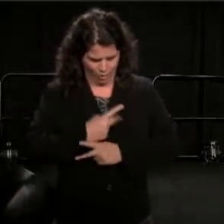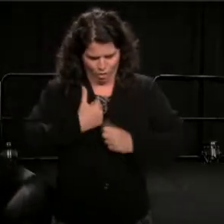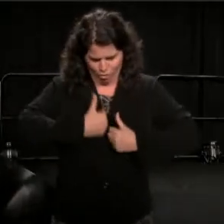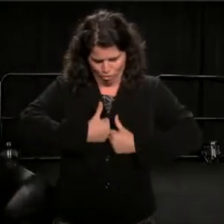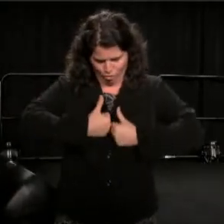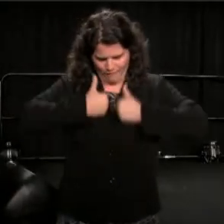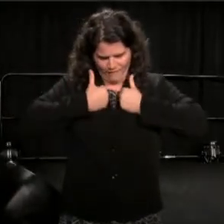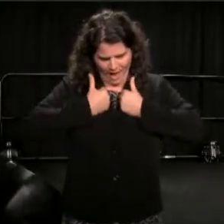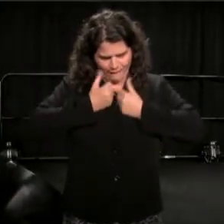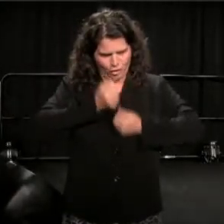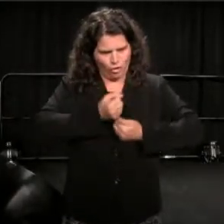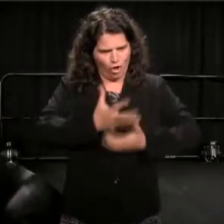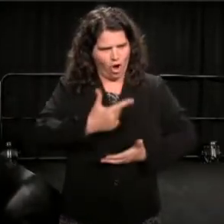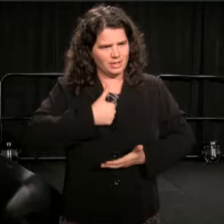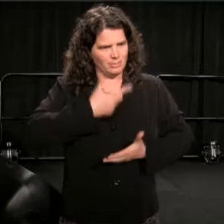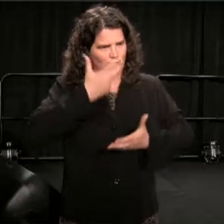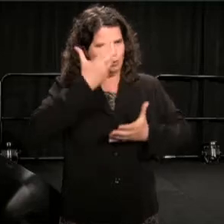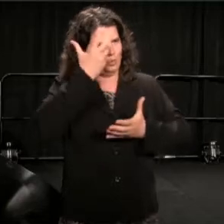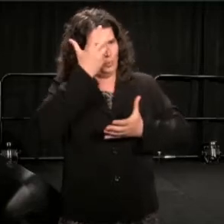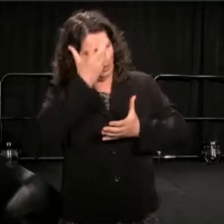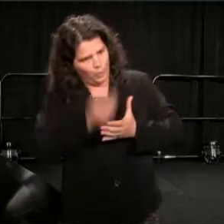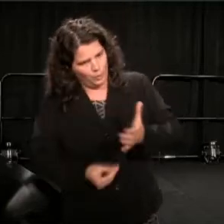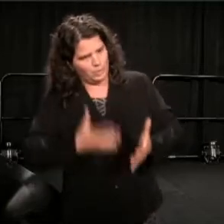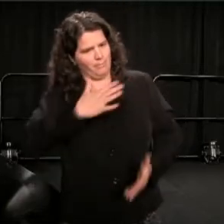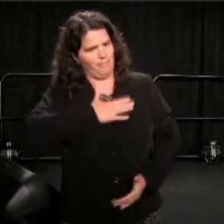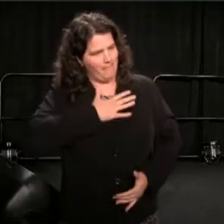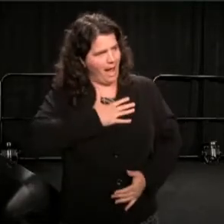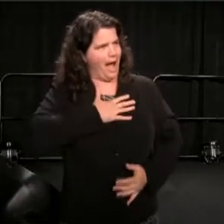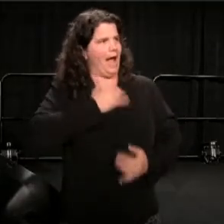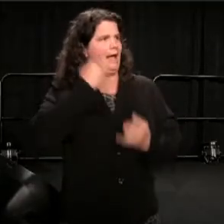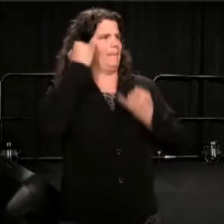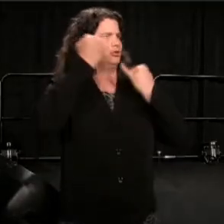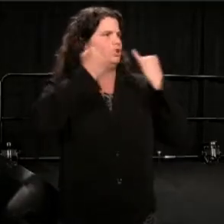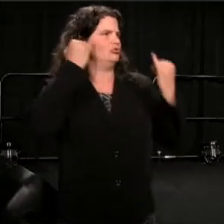Martin Buber, "I thou."